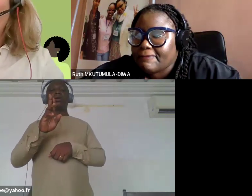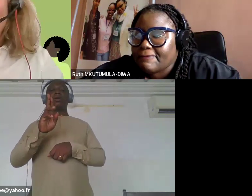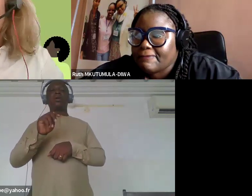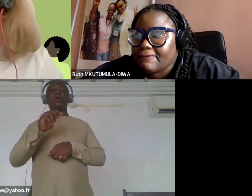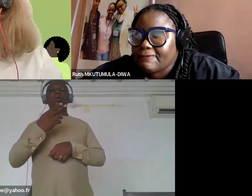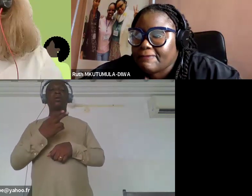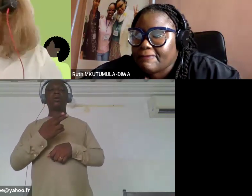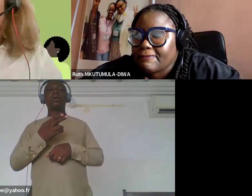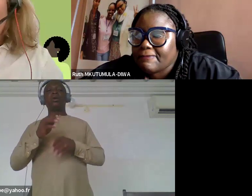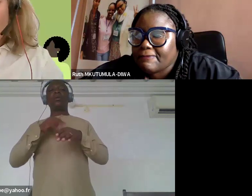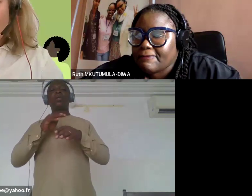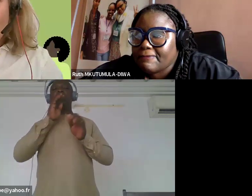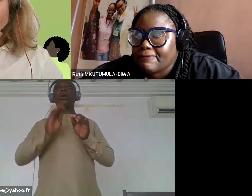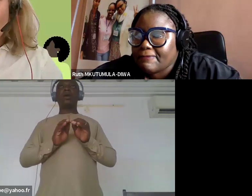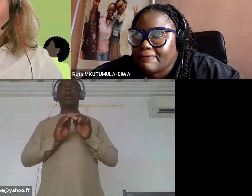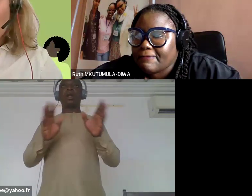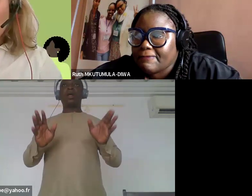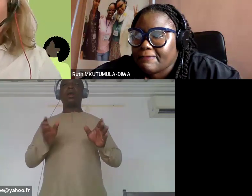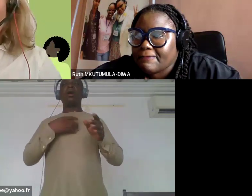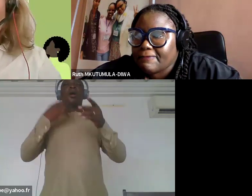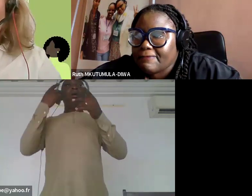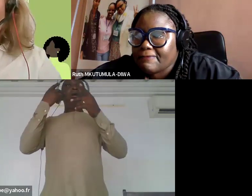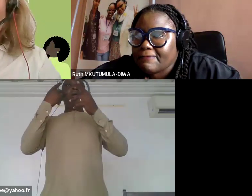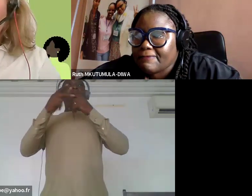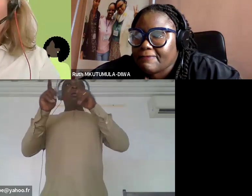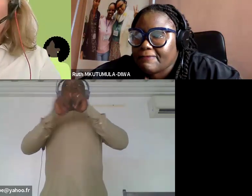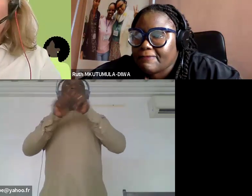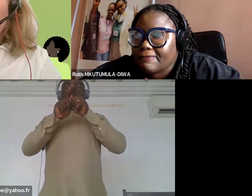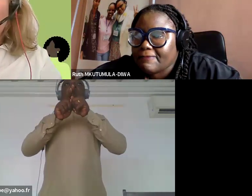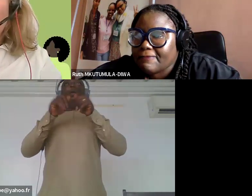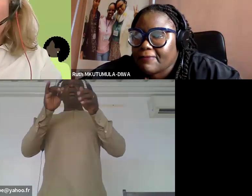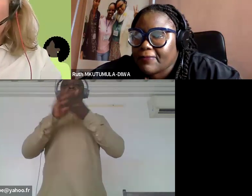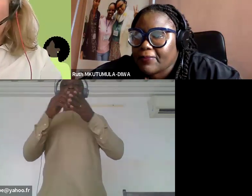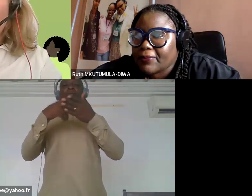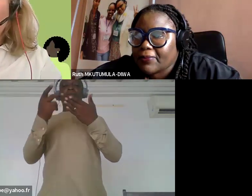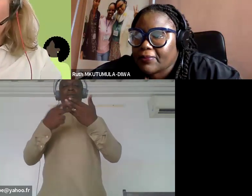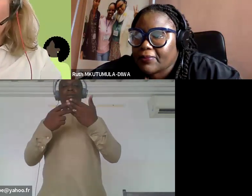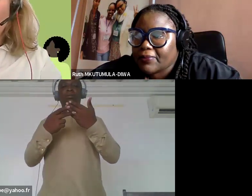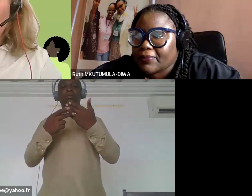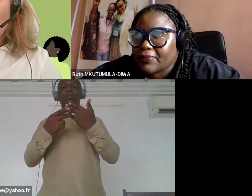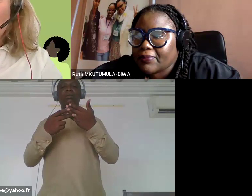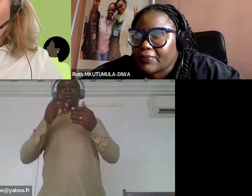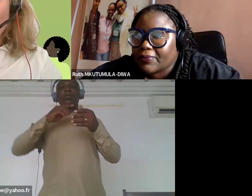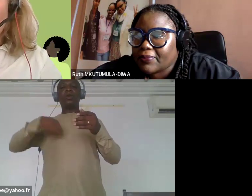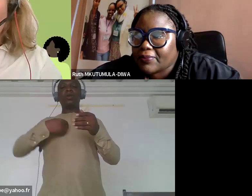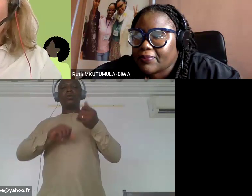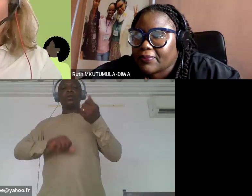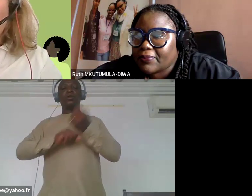clair et la vision aussi de Diwa que nous soutenons bien sûr au sein